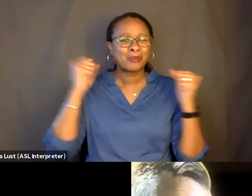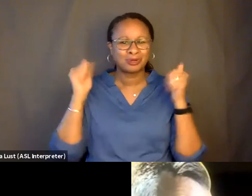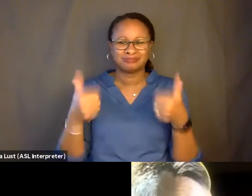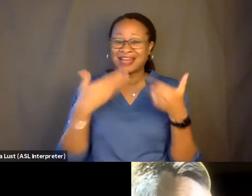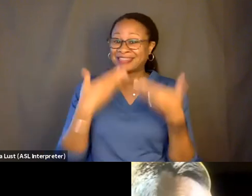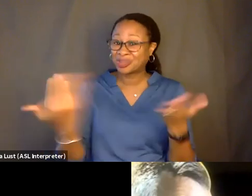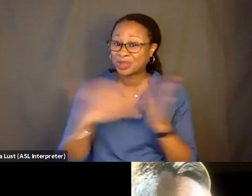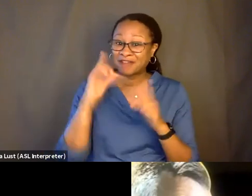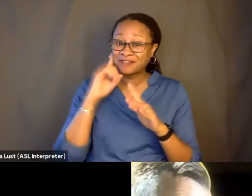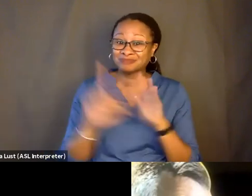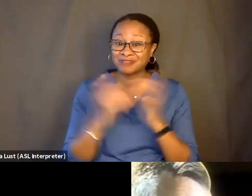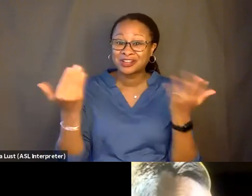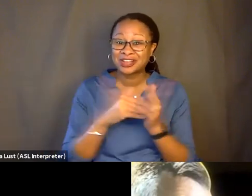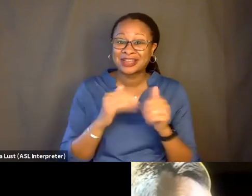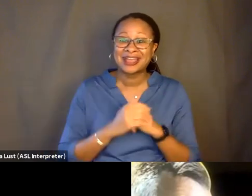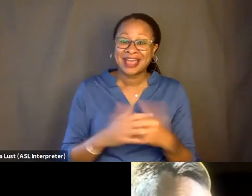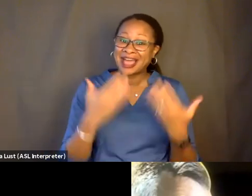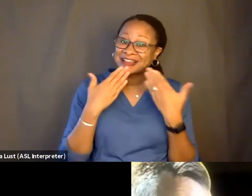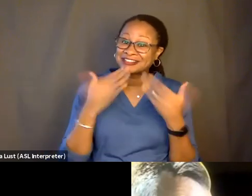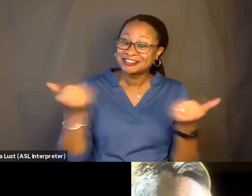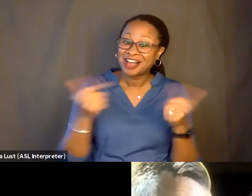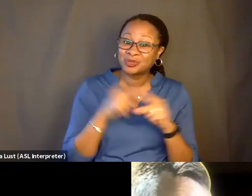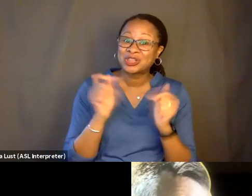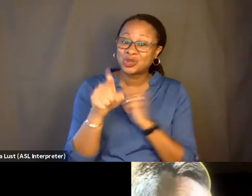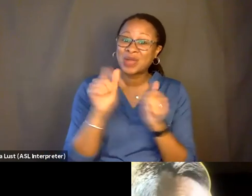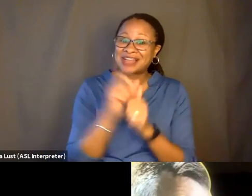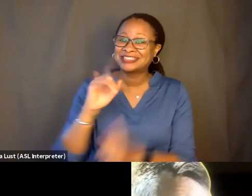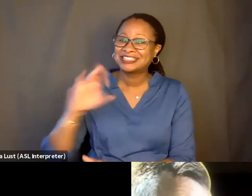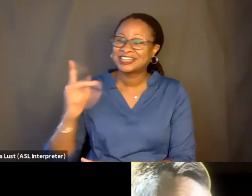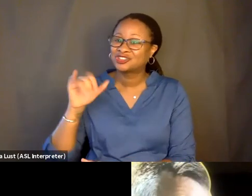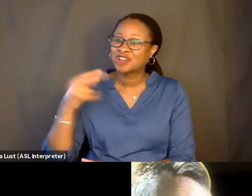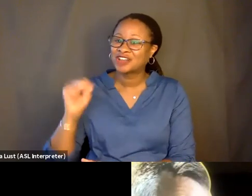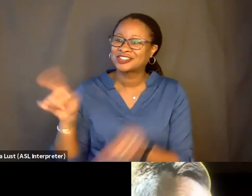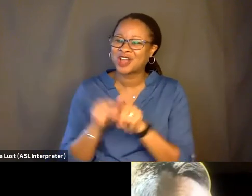And best of luck to you and-- and to Dick Johnson as well. Thank you so much, Eric.